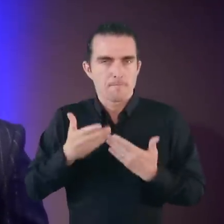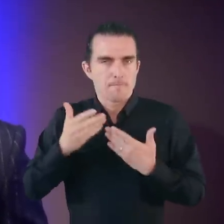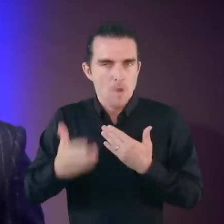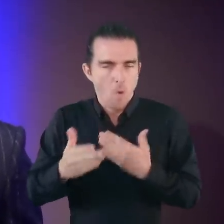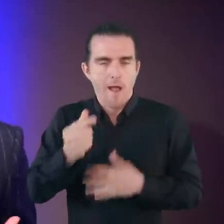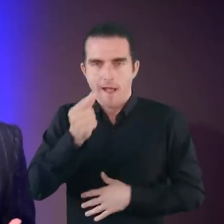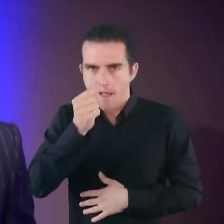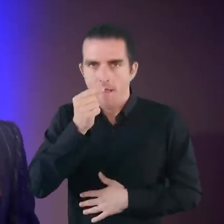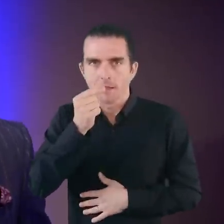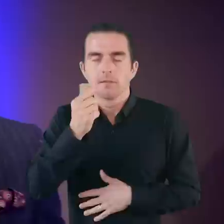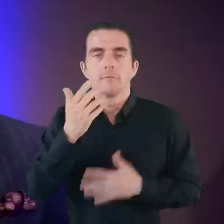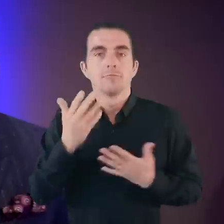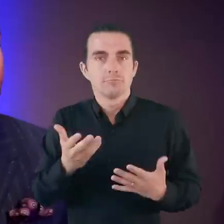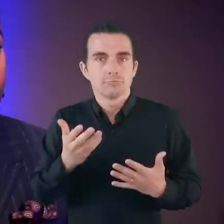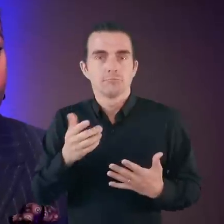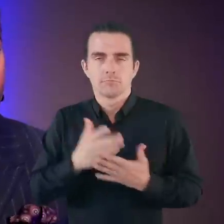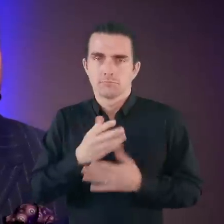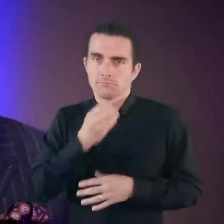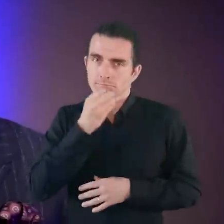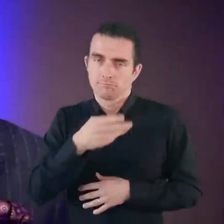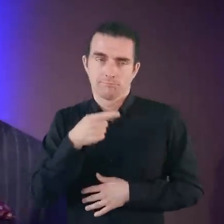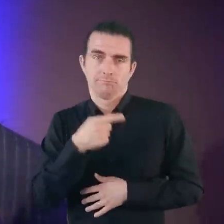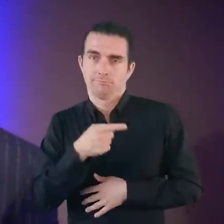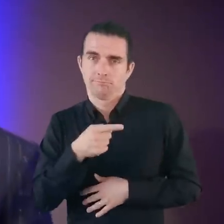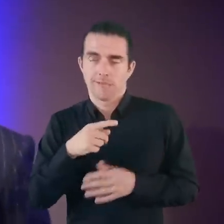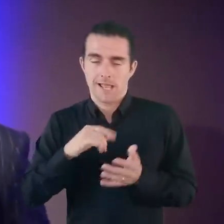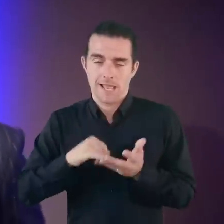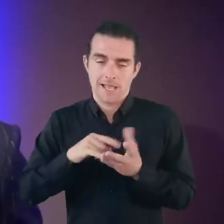and dream beyond measure. And that was a beautiful thing about Sandro.